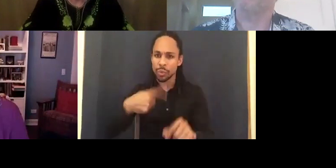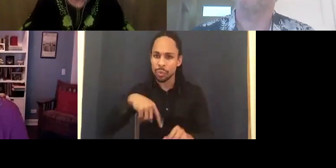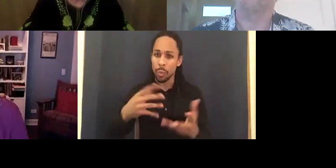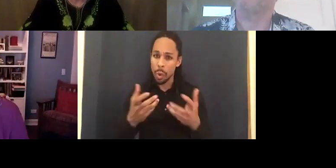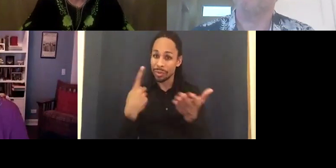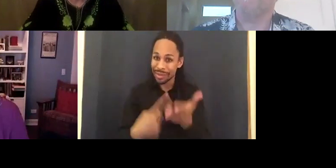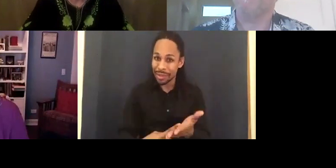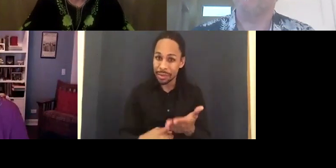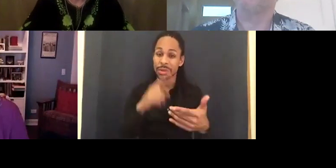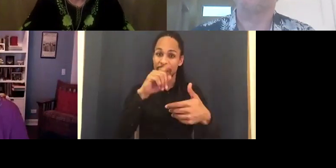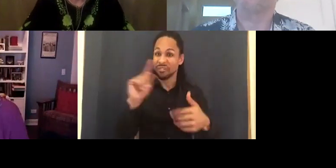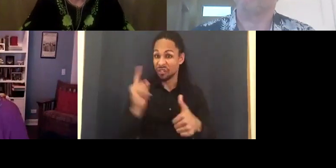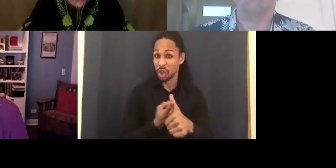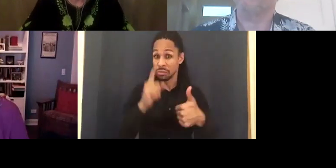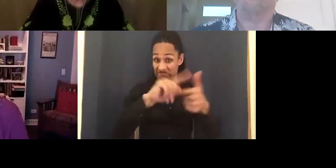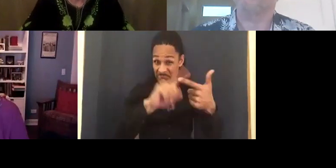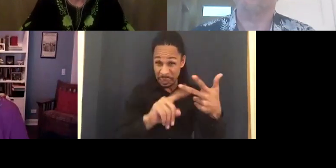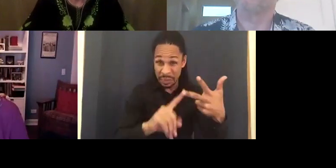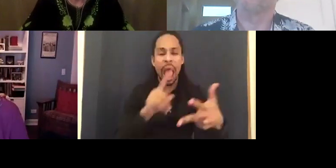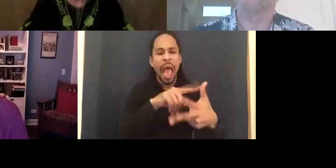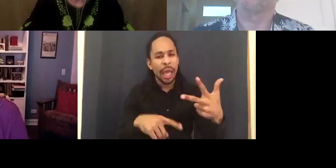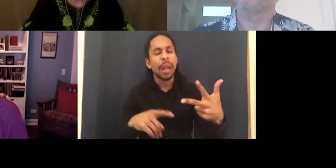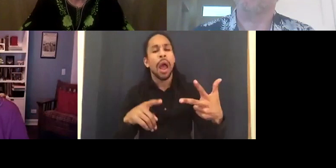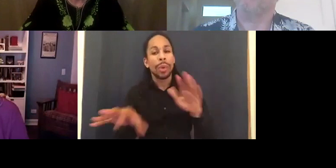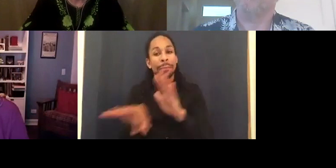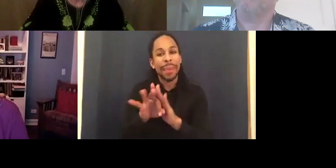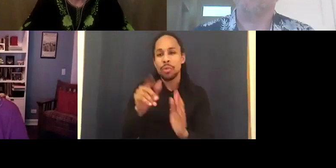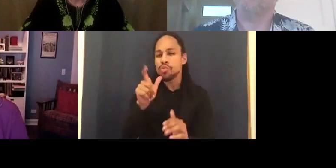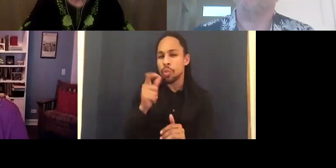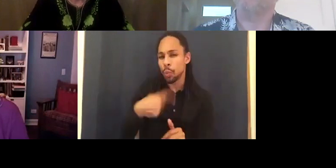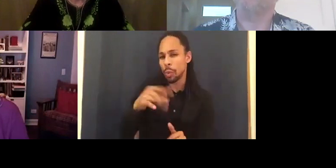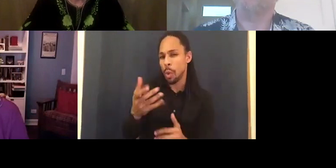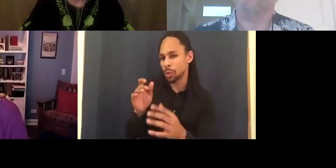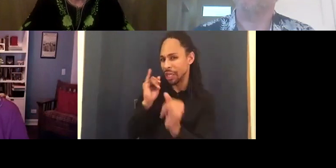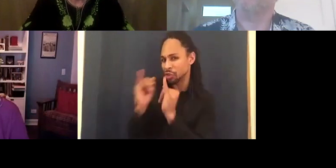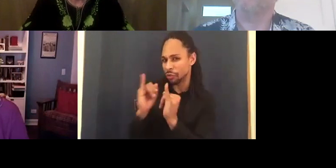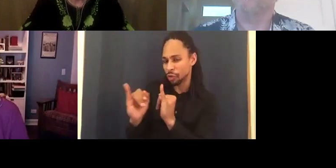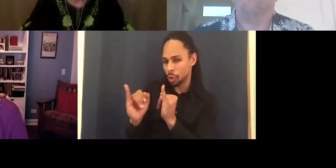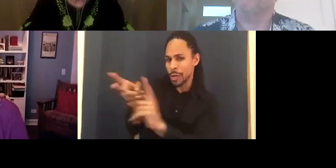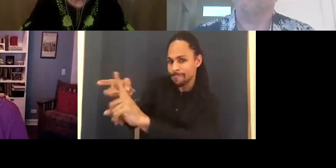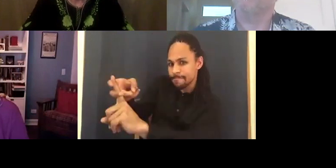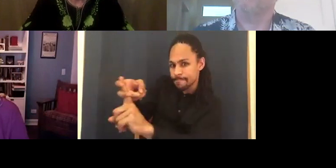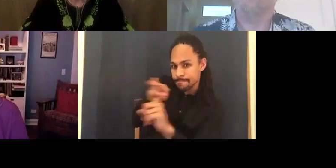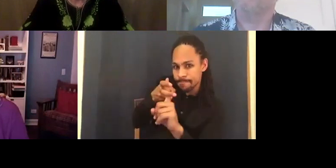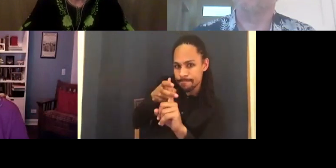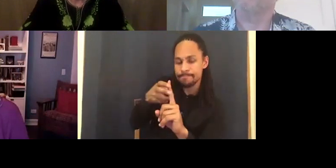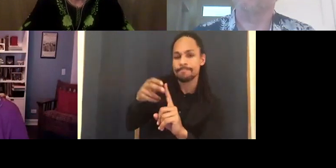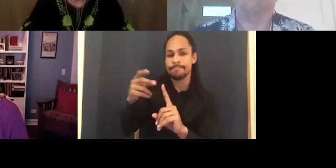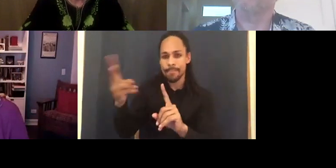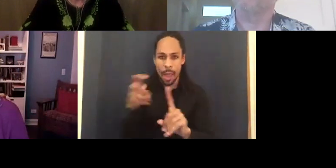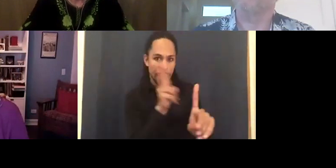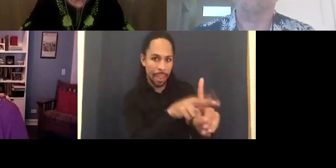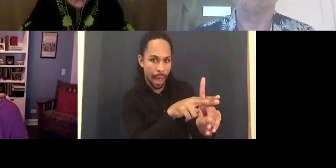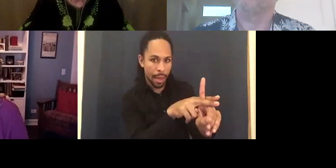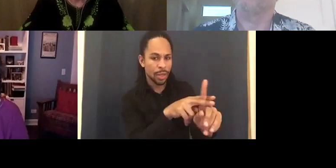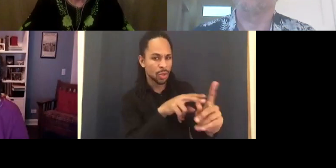And then I think the choice of movies came last, to see what fit in with the responses